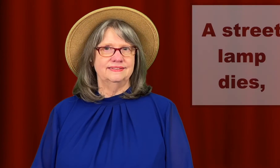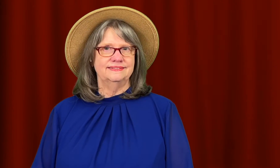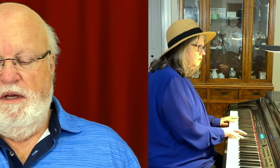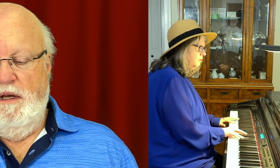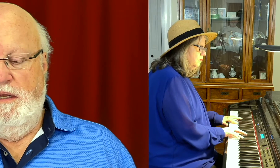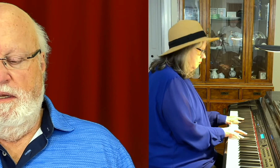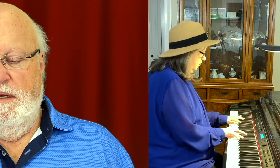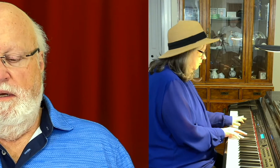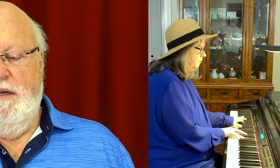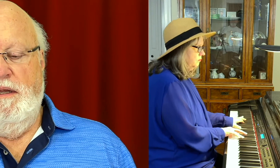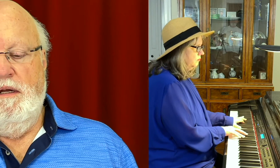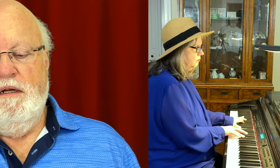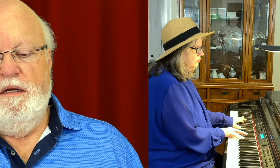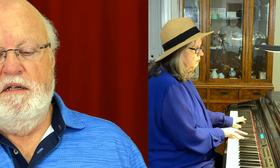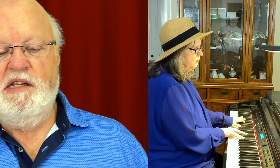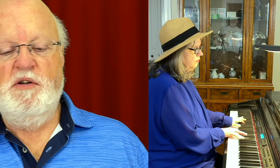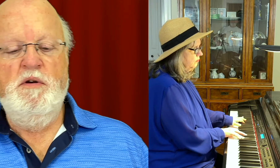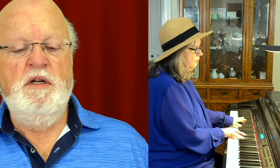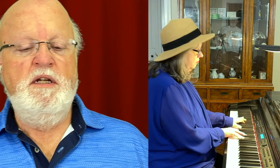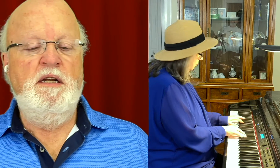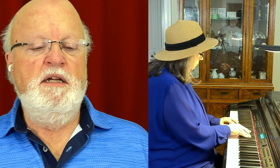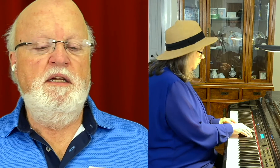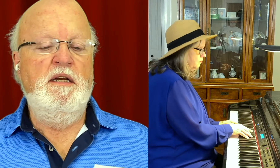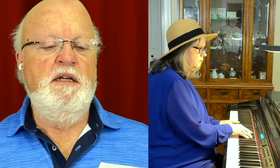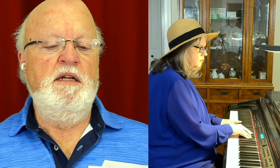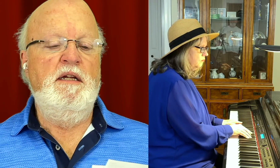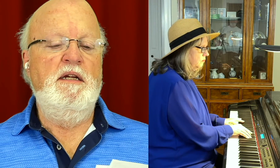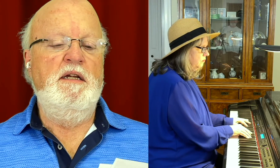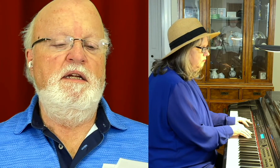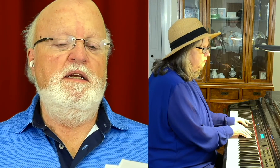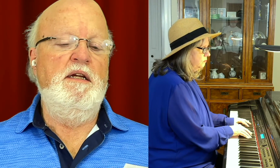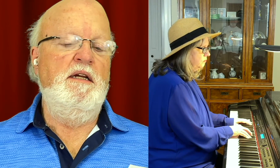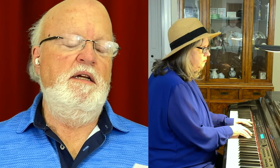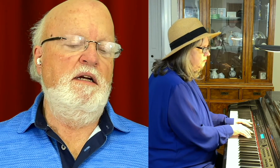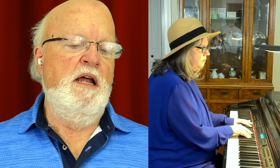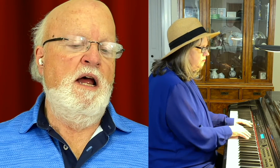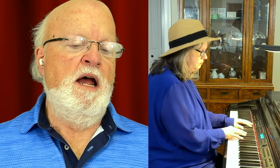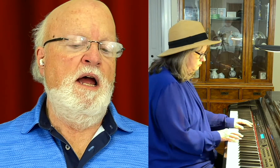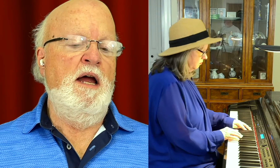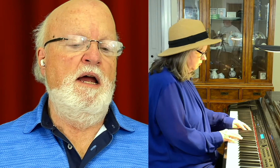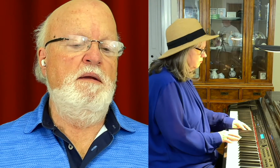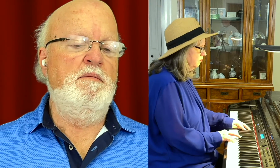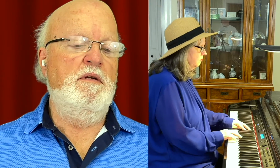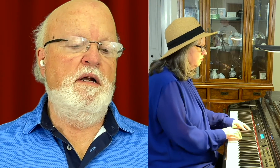A street lamp dies.